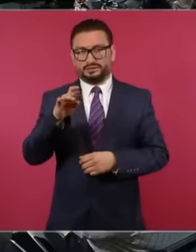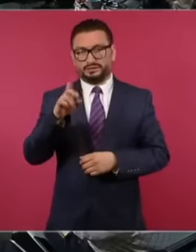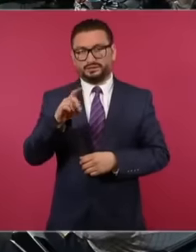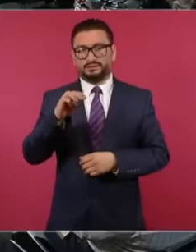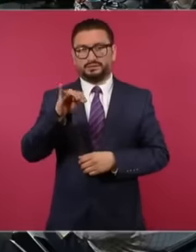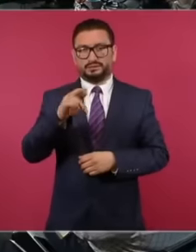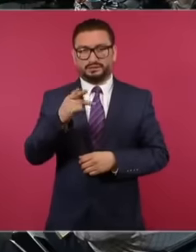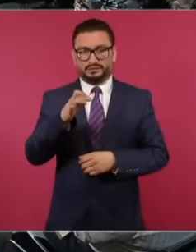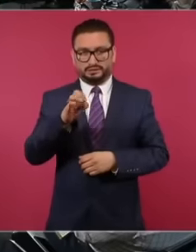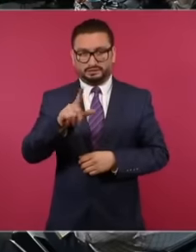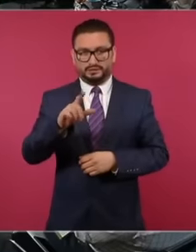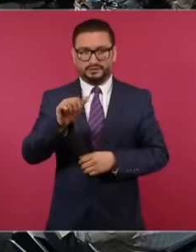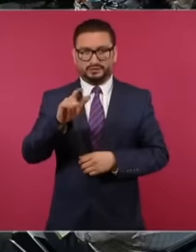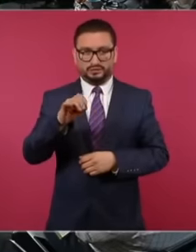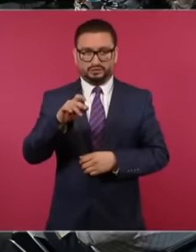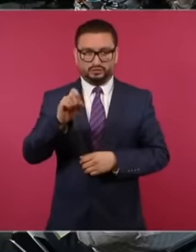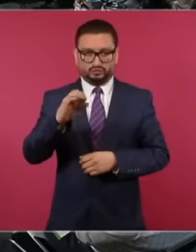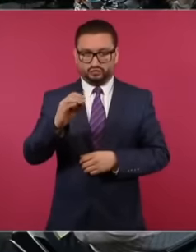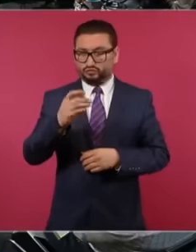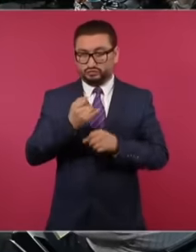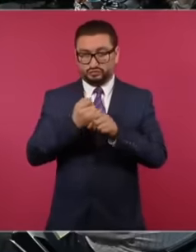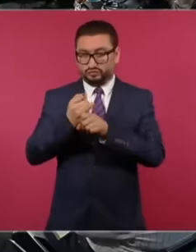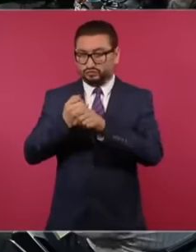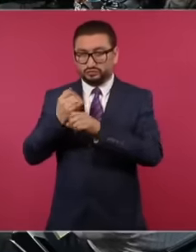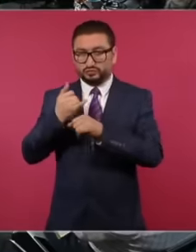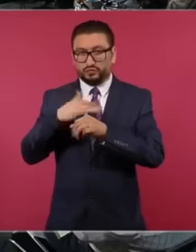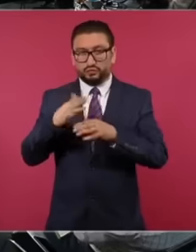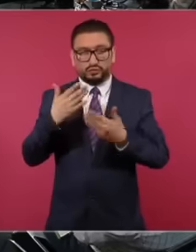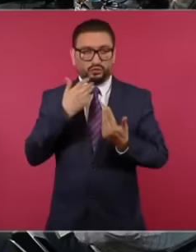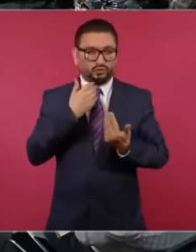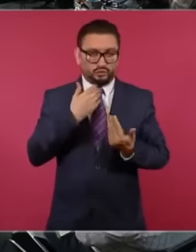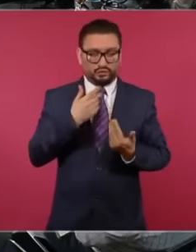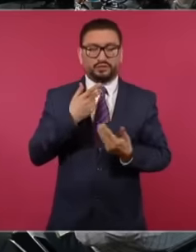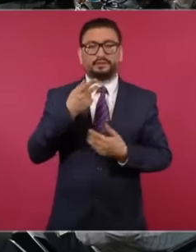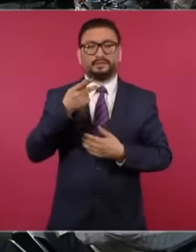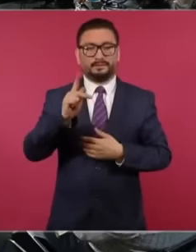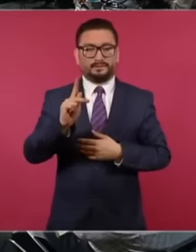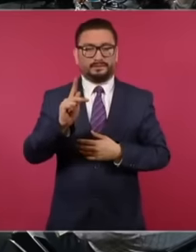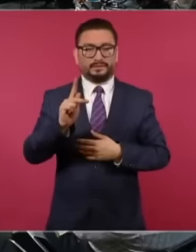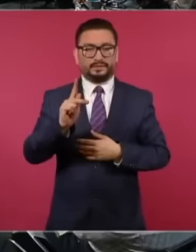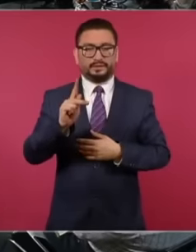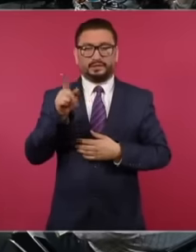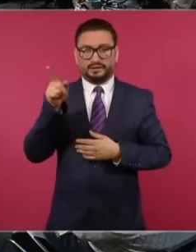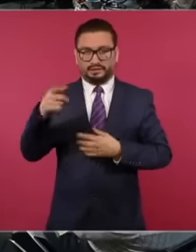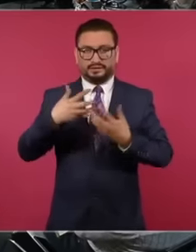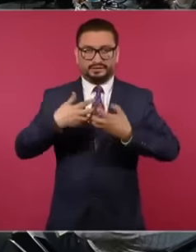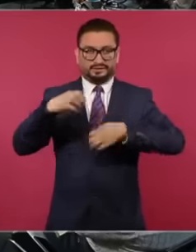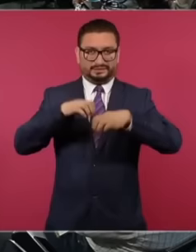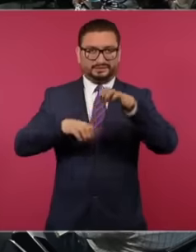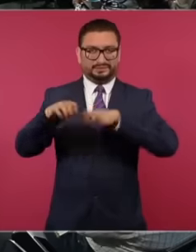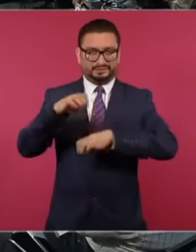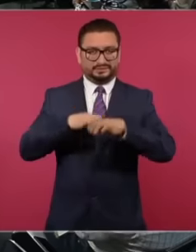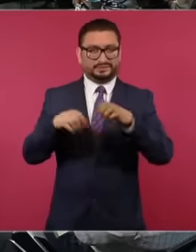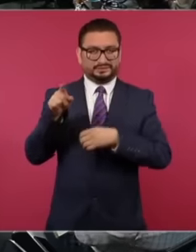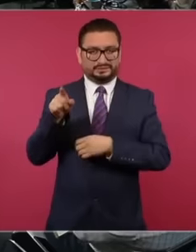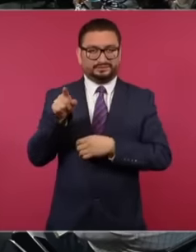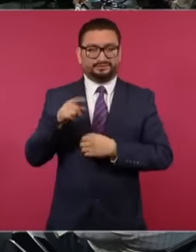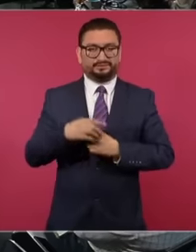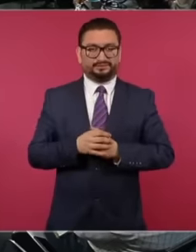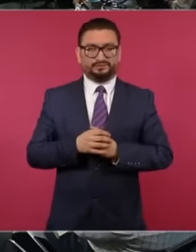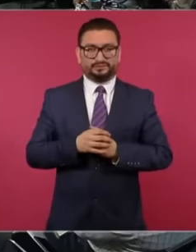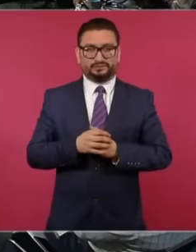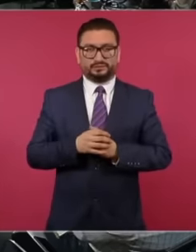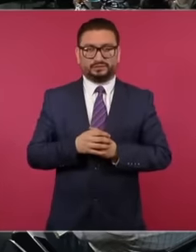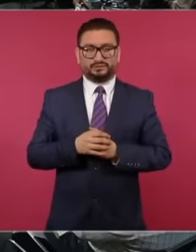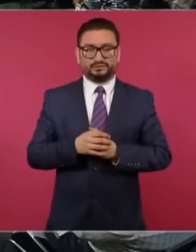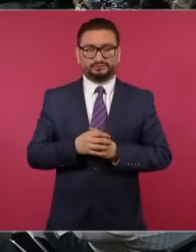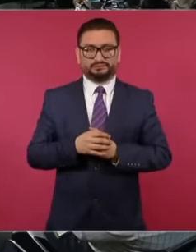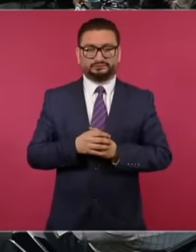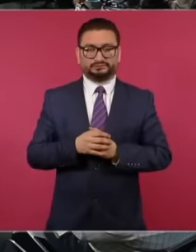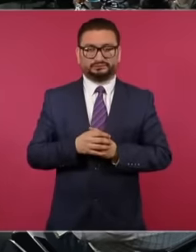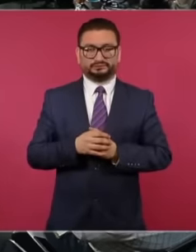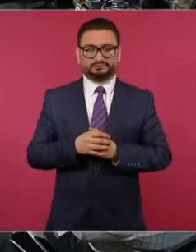eh We do not have information regarding that but this company has been committing eh